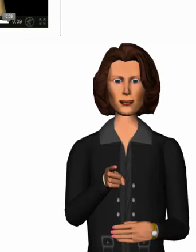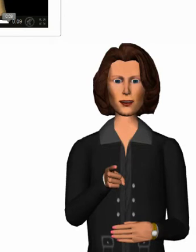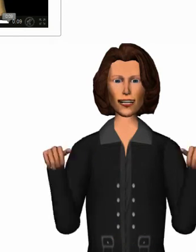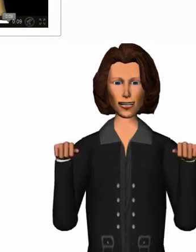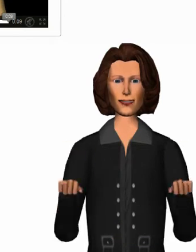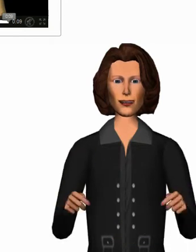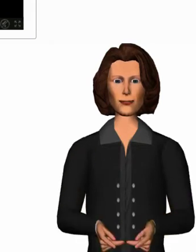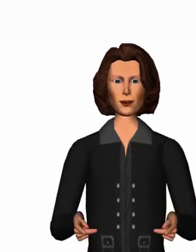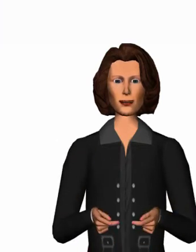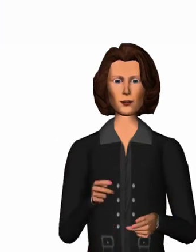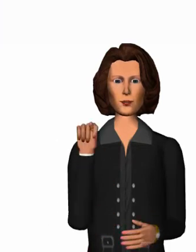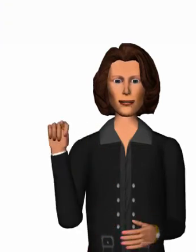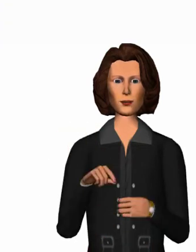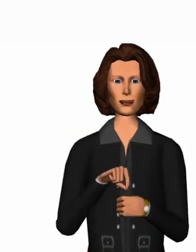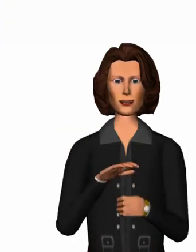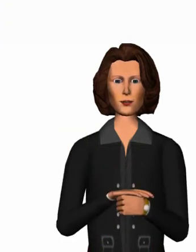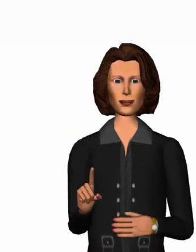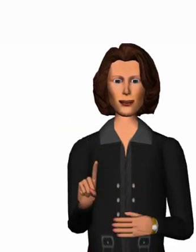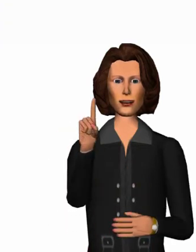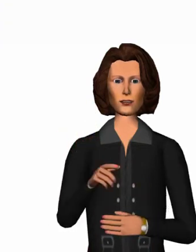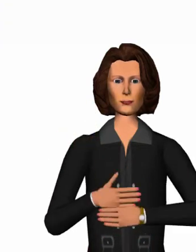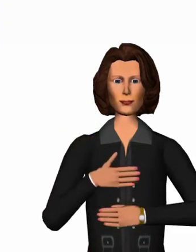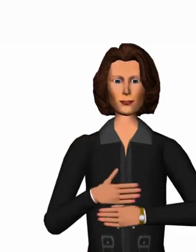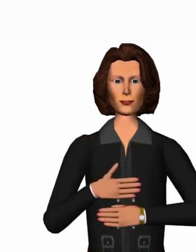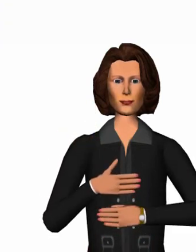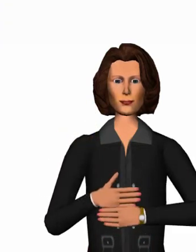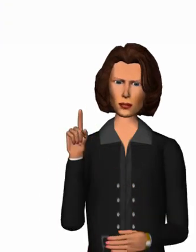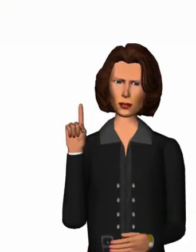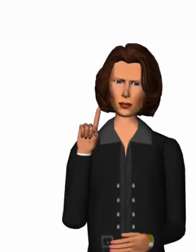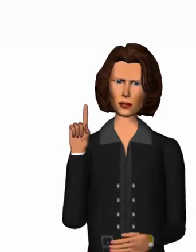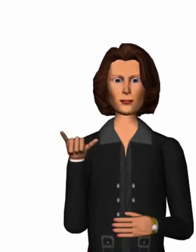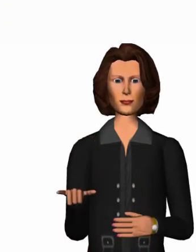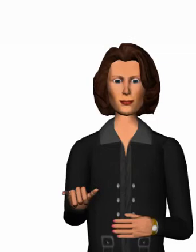you can position the pop-­up ­window wherever you want on your web page.